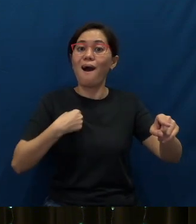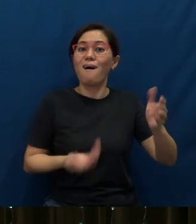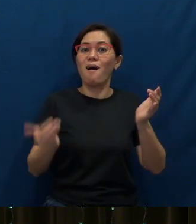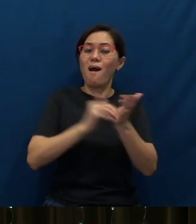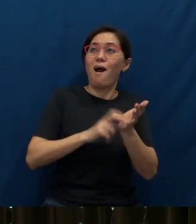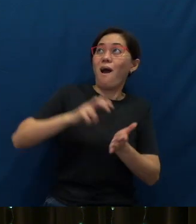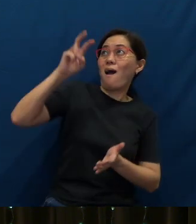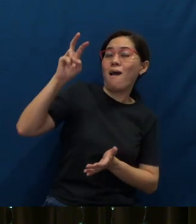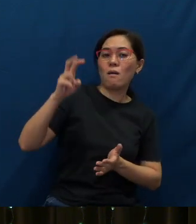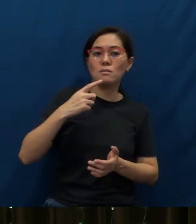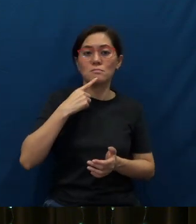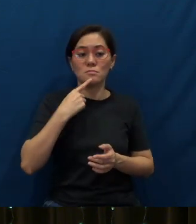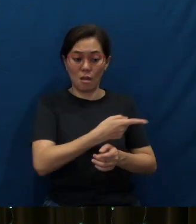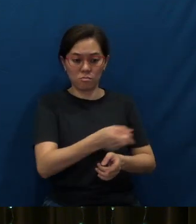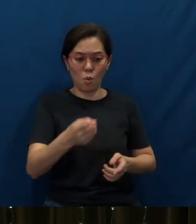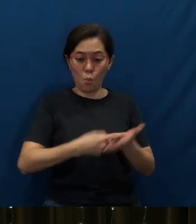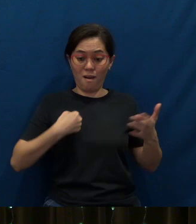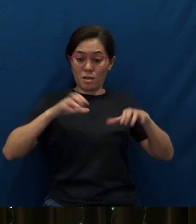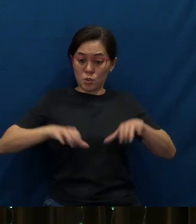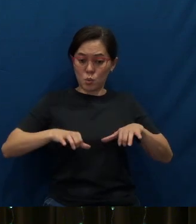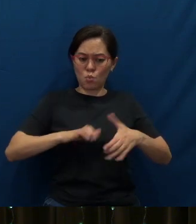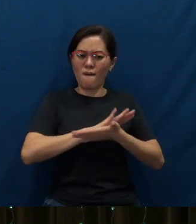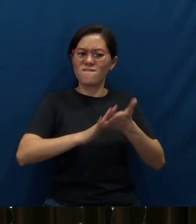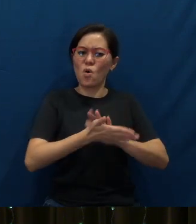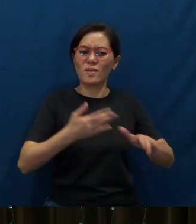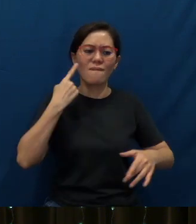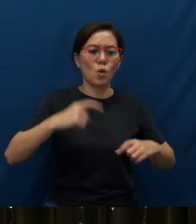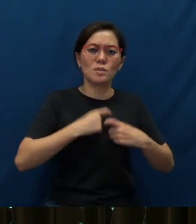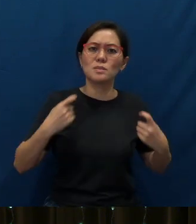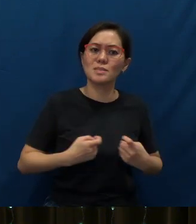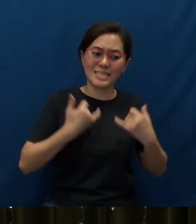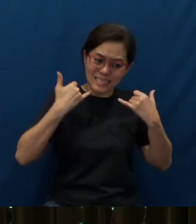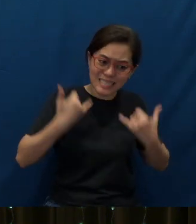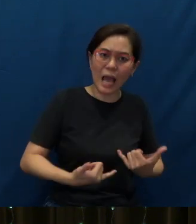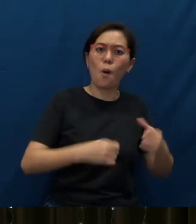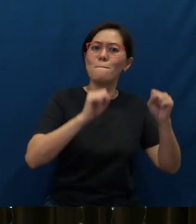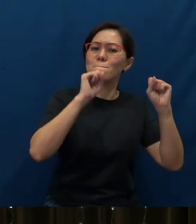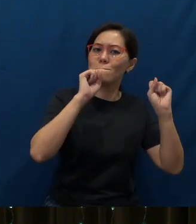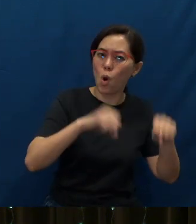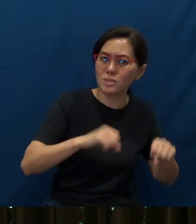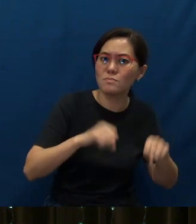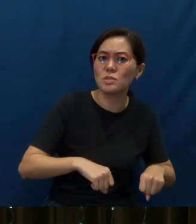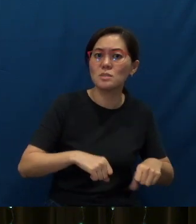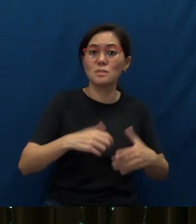Tell them that because of what I have done, forgiveness for sins is now possible in My name